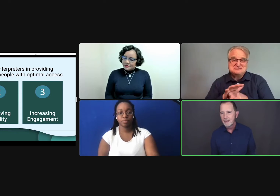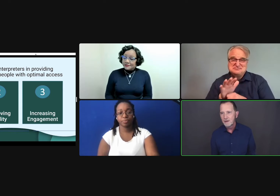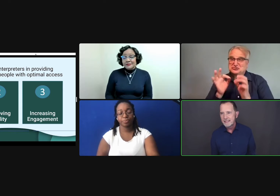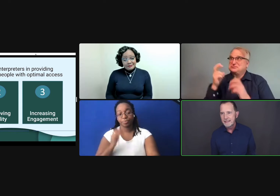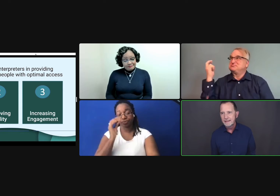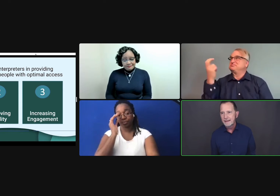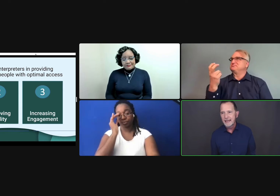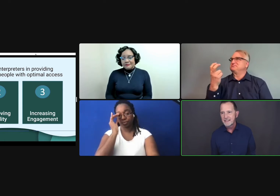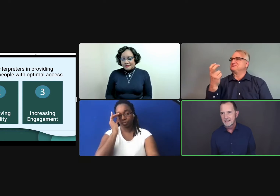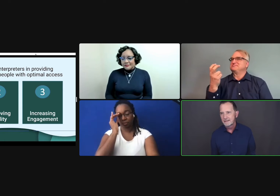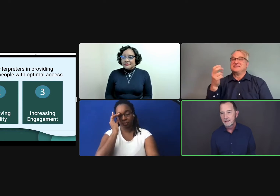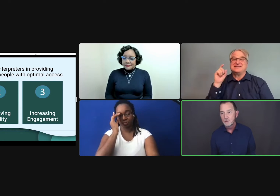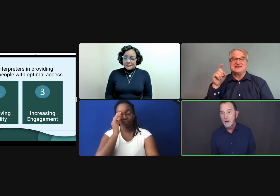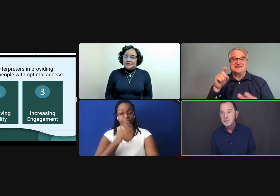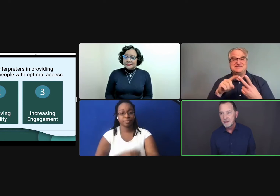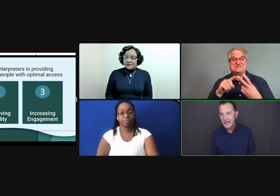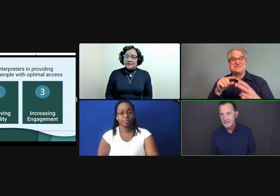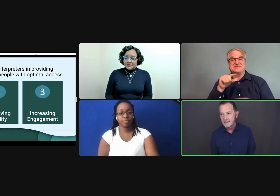guarantee access, let alone optimal access.